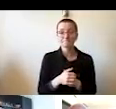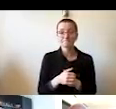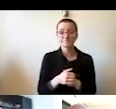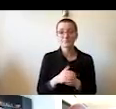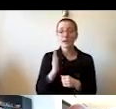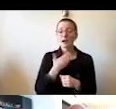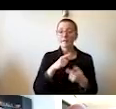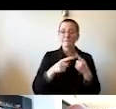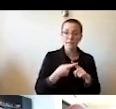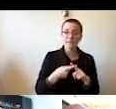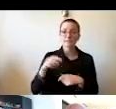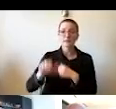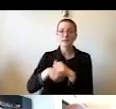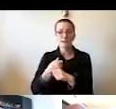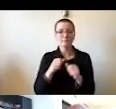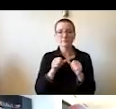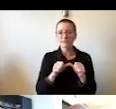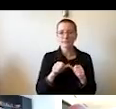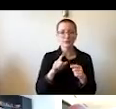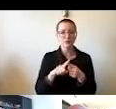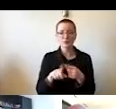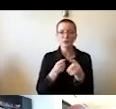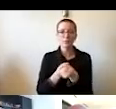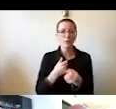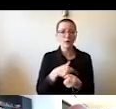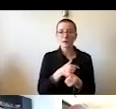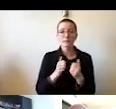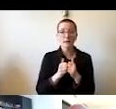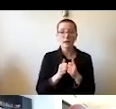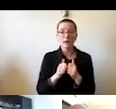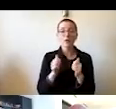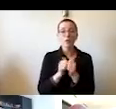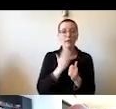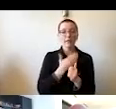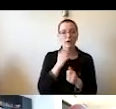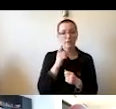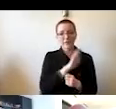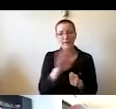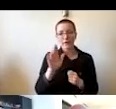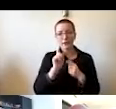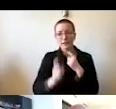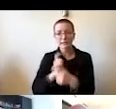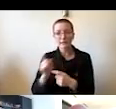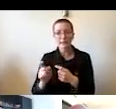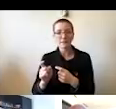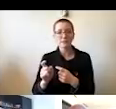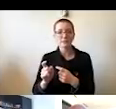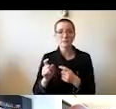to demonstrate their confidence in us with their gifts to our Illinois philanthropic campaign.